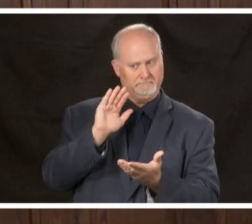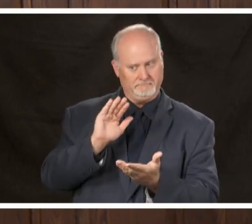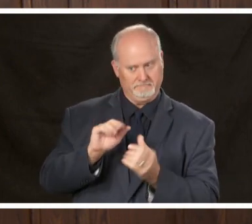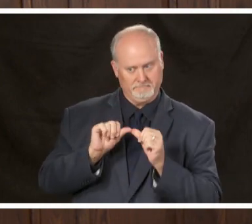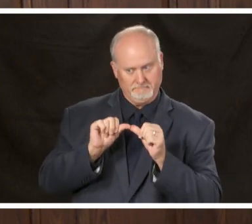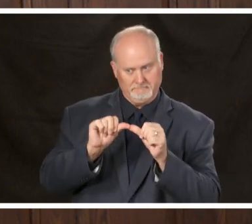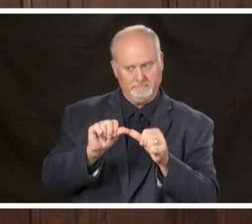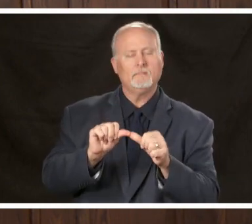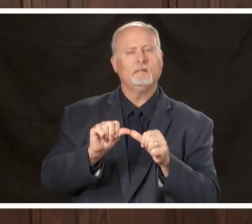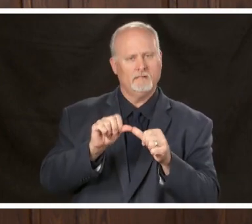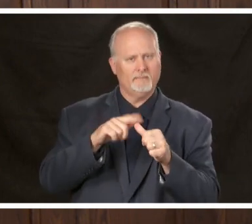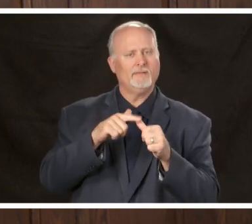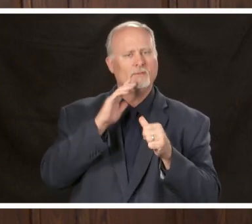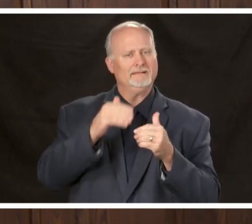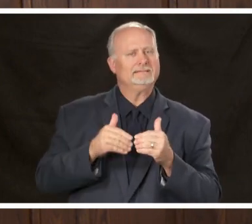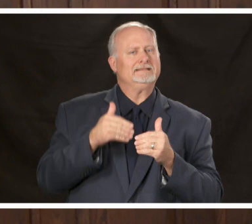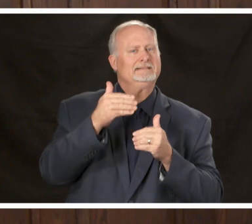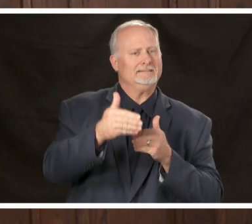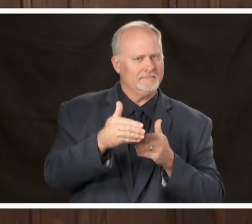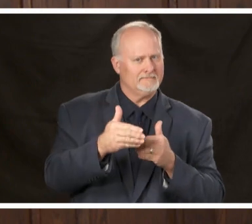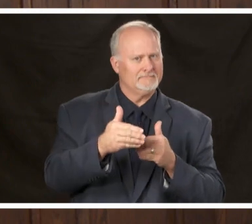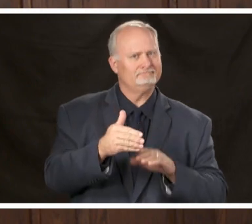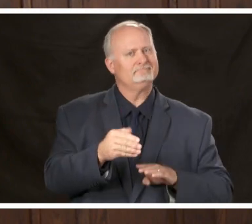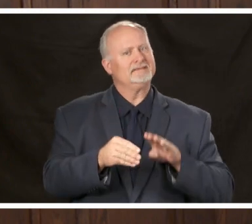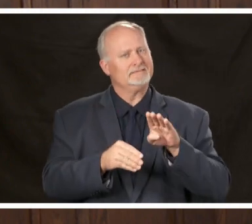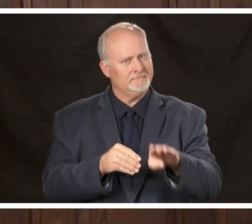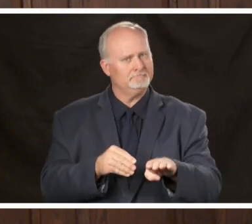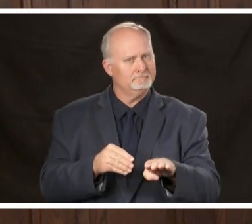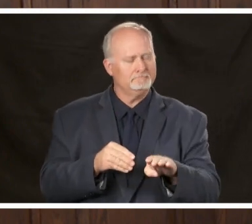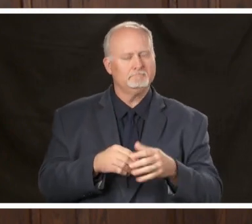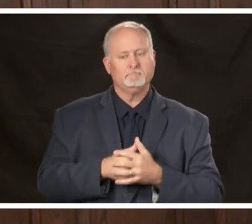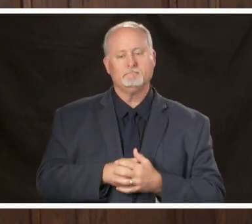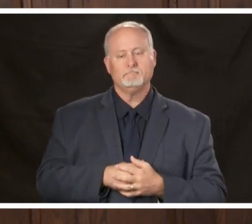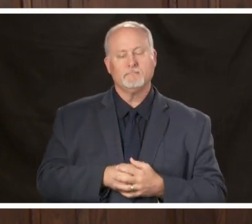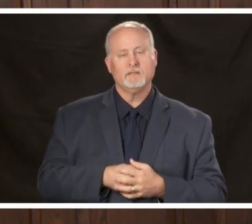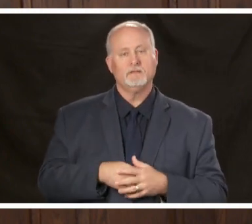efforts to promote the safety of our community as we enter this new phase of